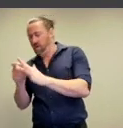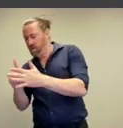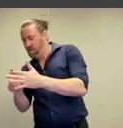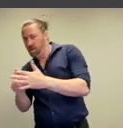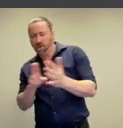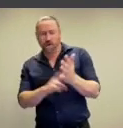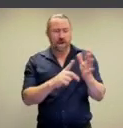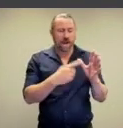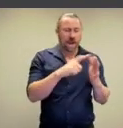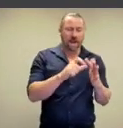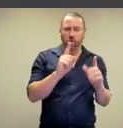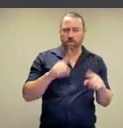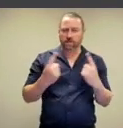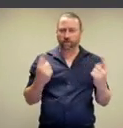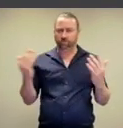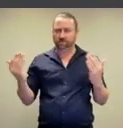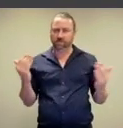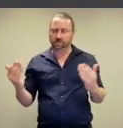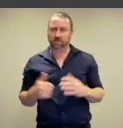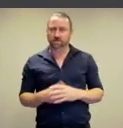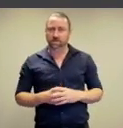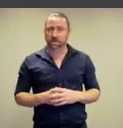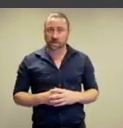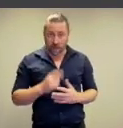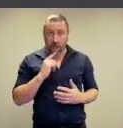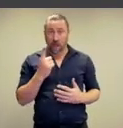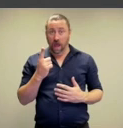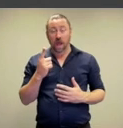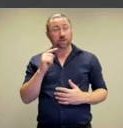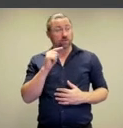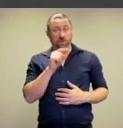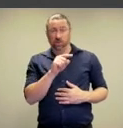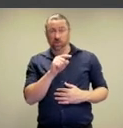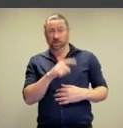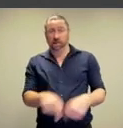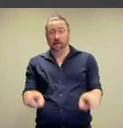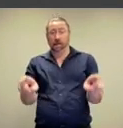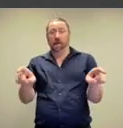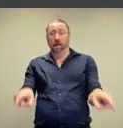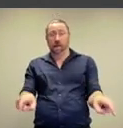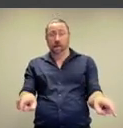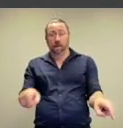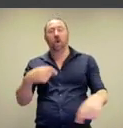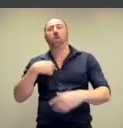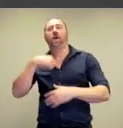around what is nude and what is naked.